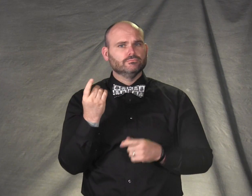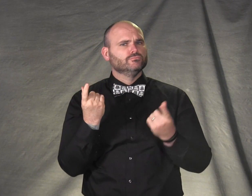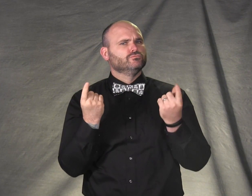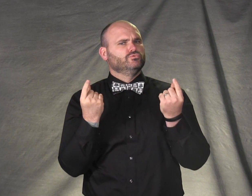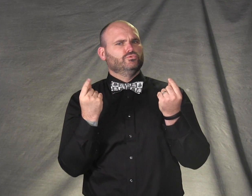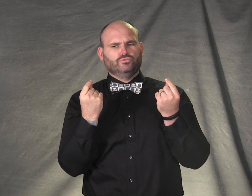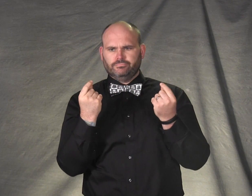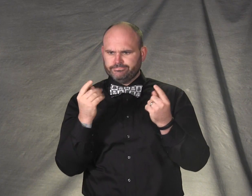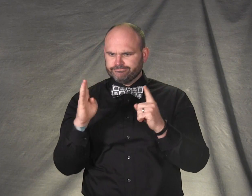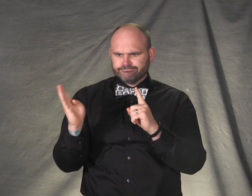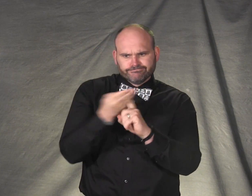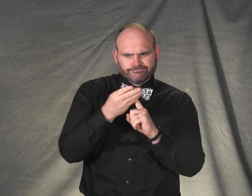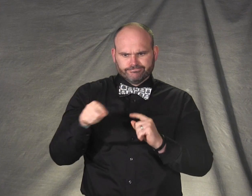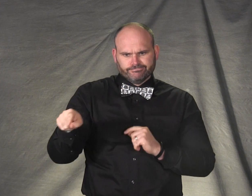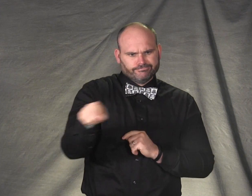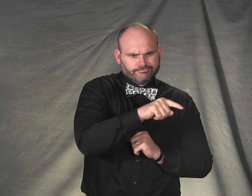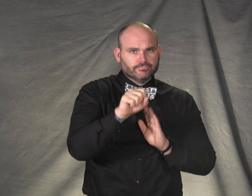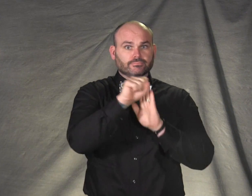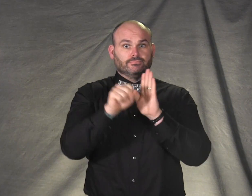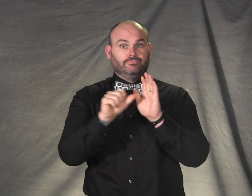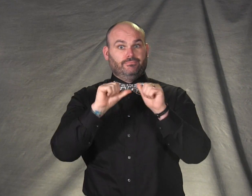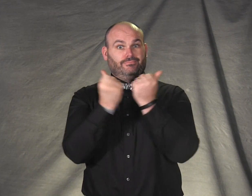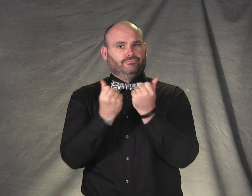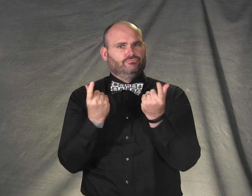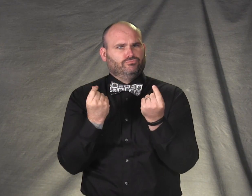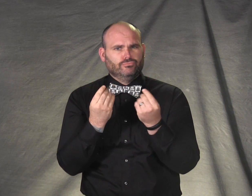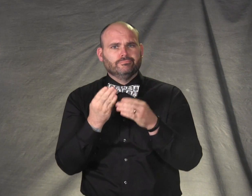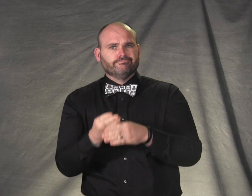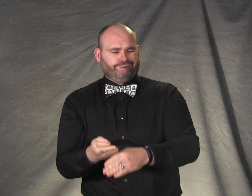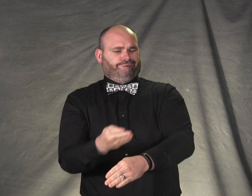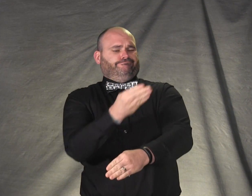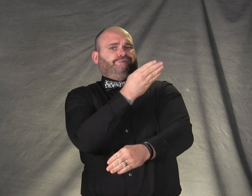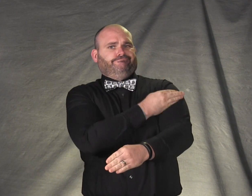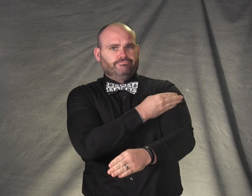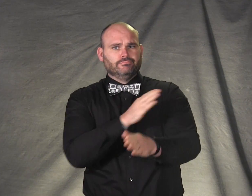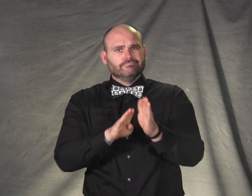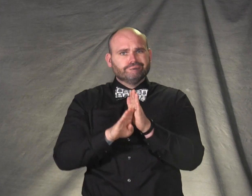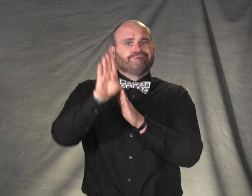directing state agencies to increase employment